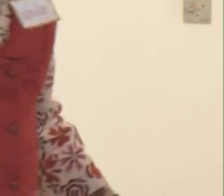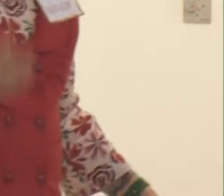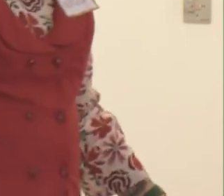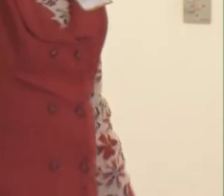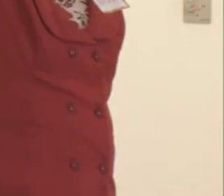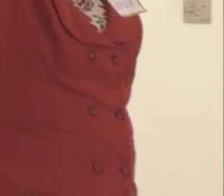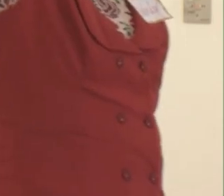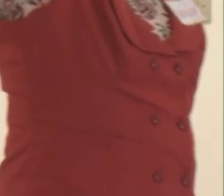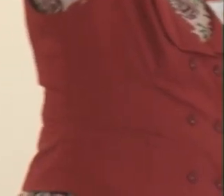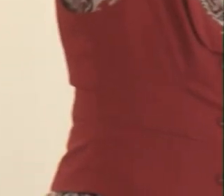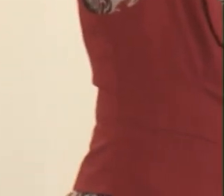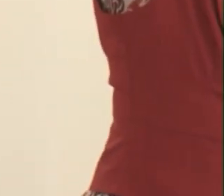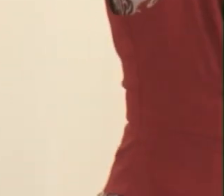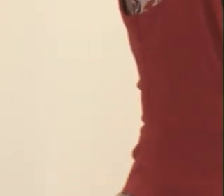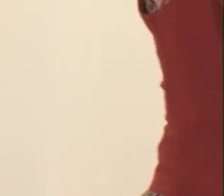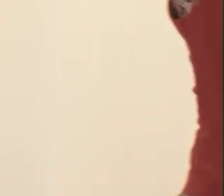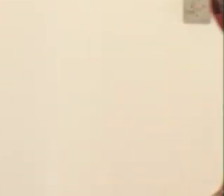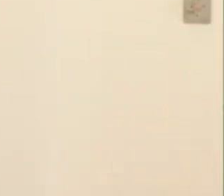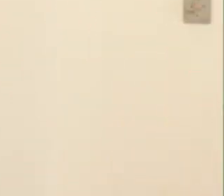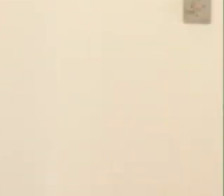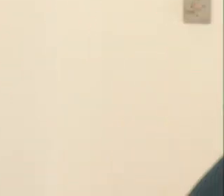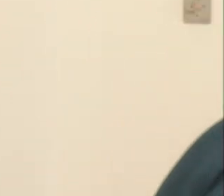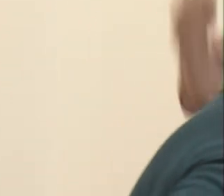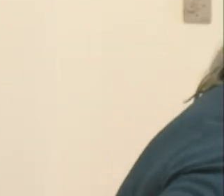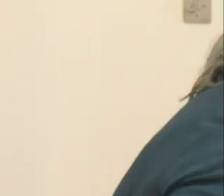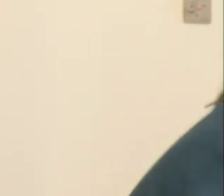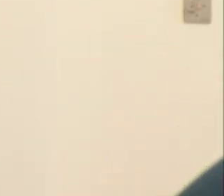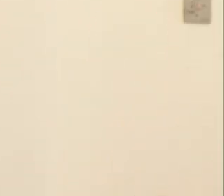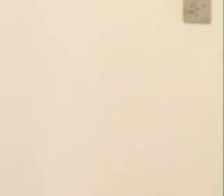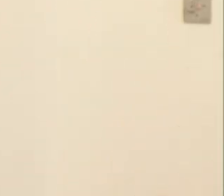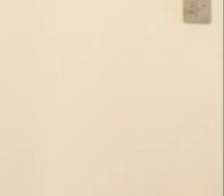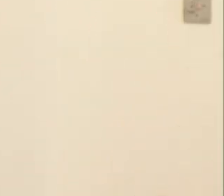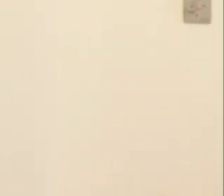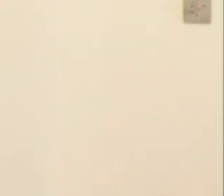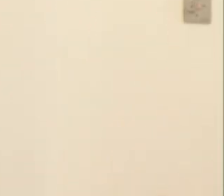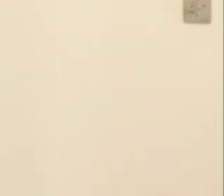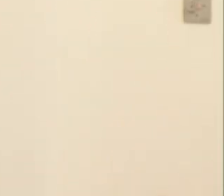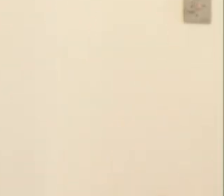if you don't like the colors you have, I can fix you up. So what you're going to do is